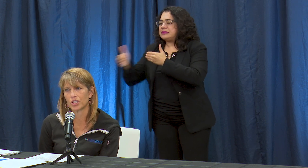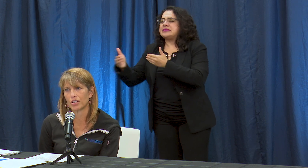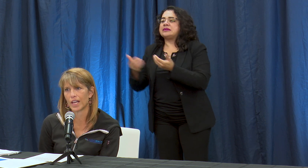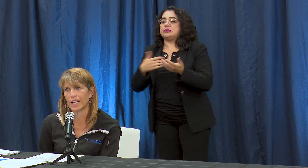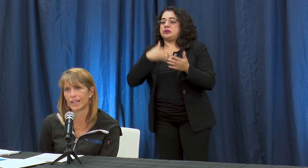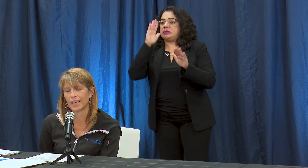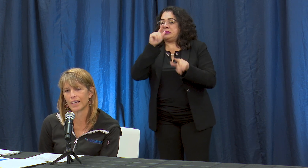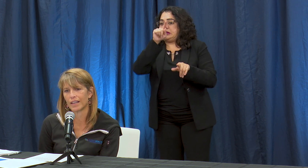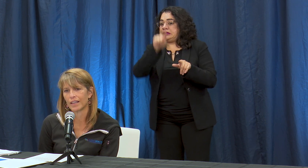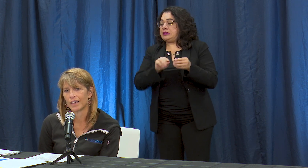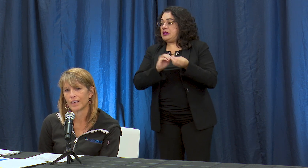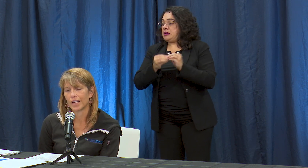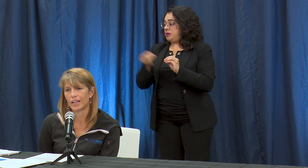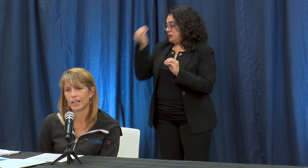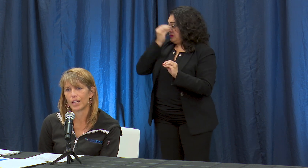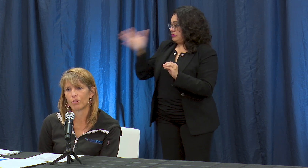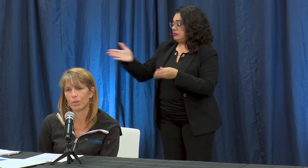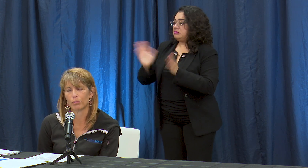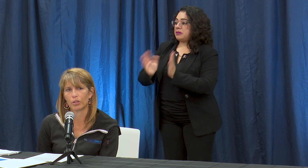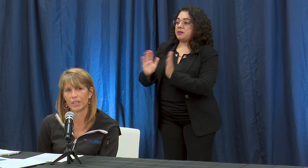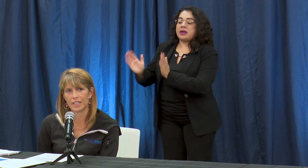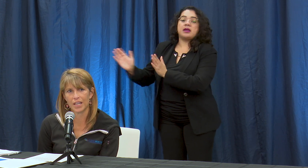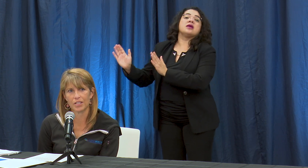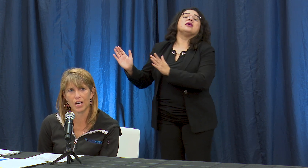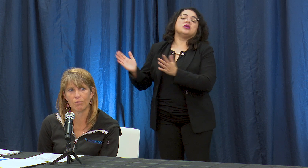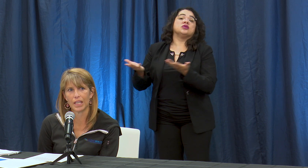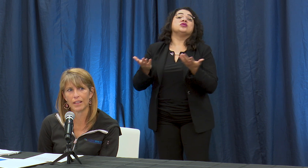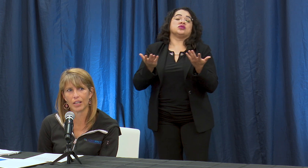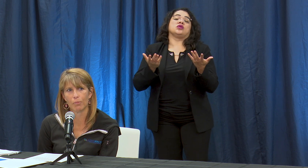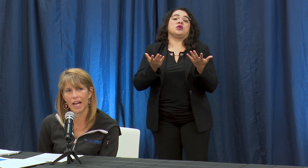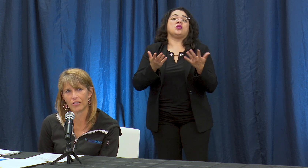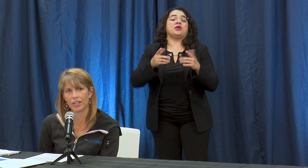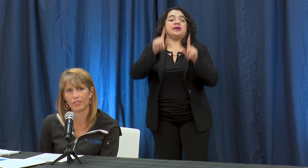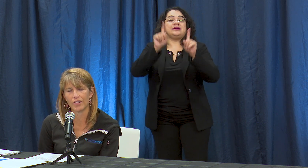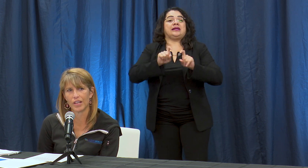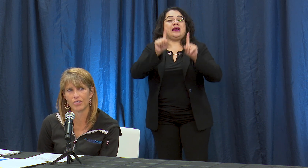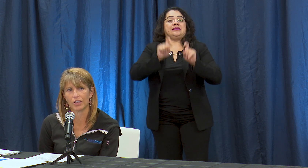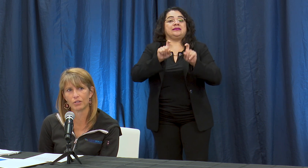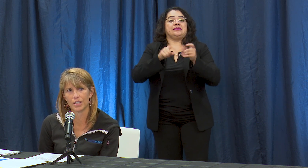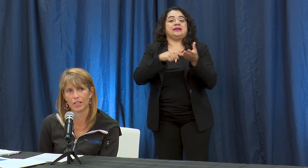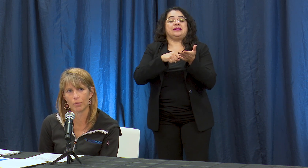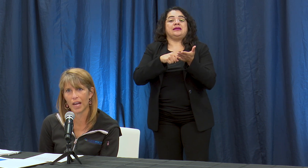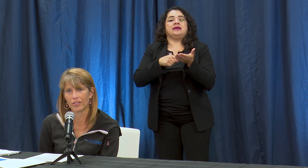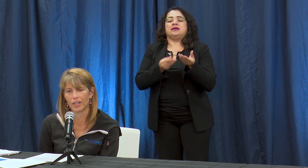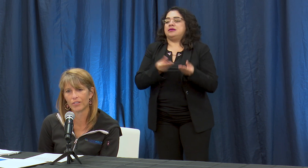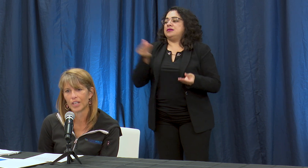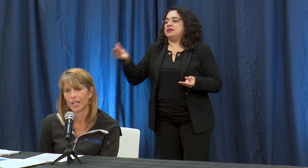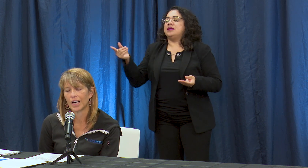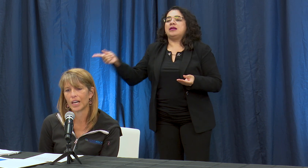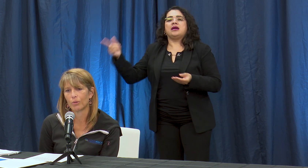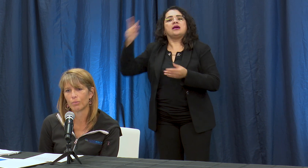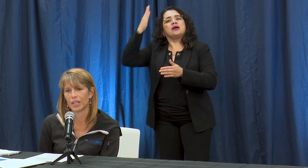that the number of people who are being tested are meeting their capacities and then as they're increasing their capacities